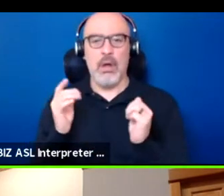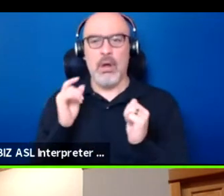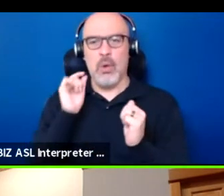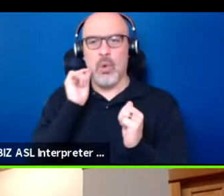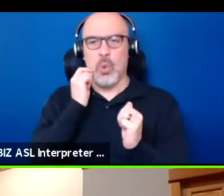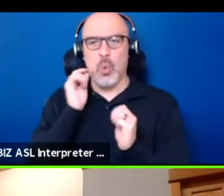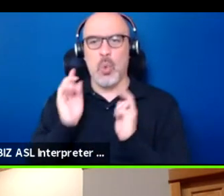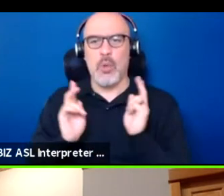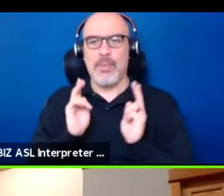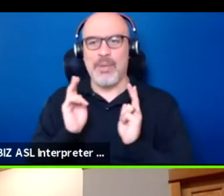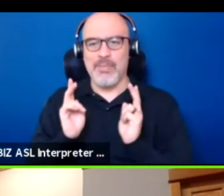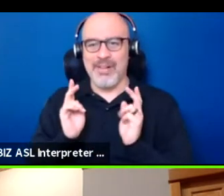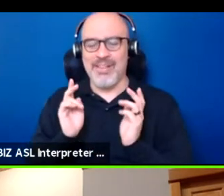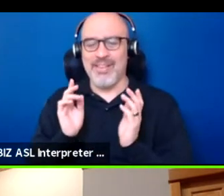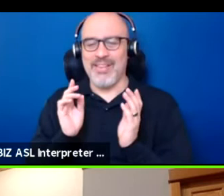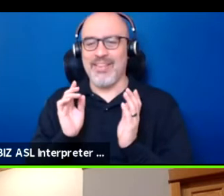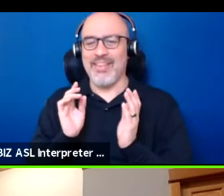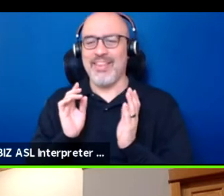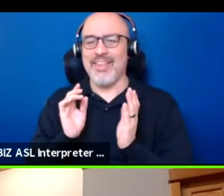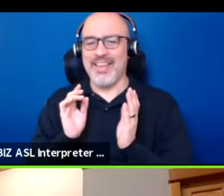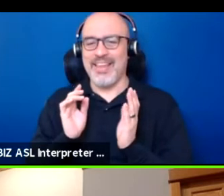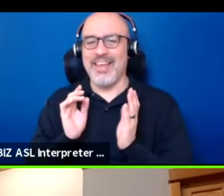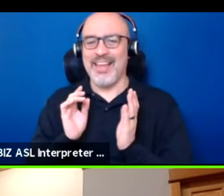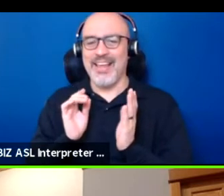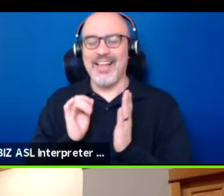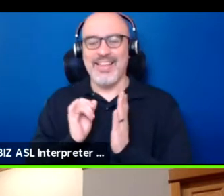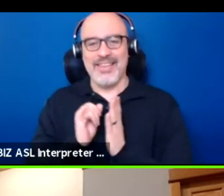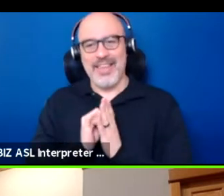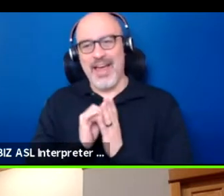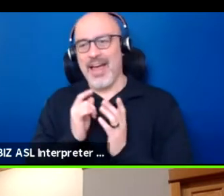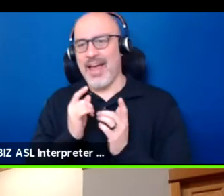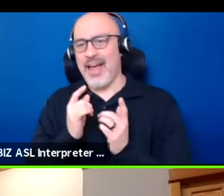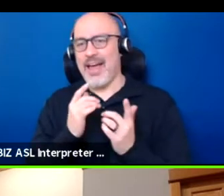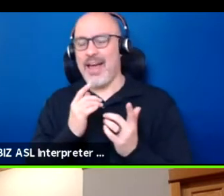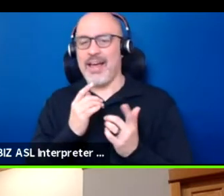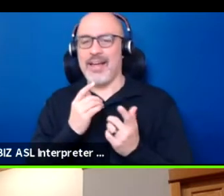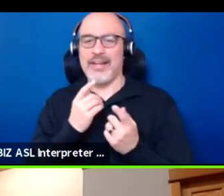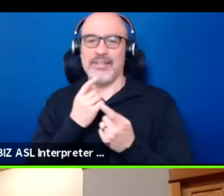that do storytelling and bring our stories